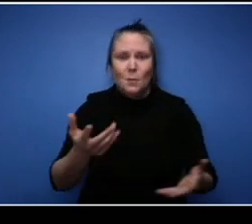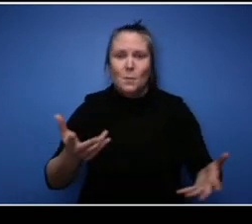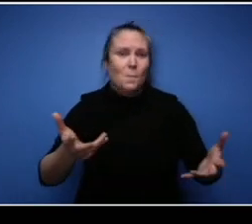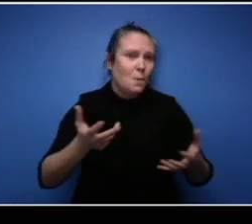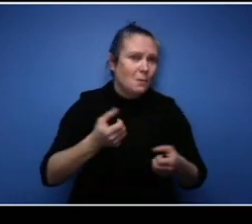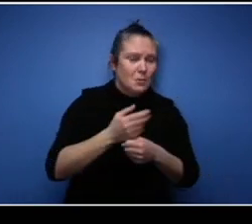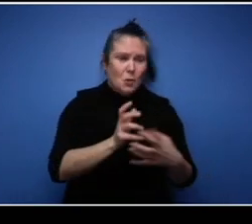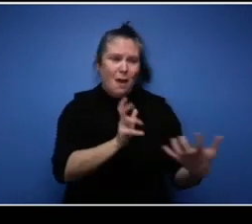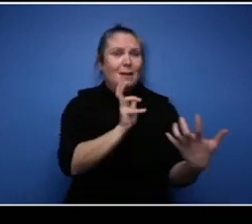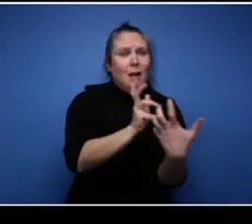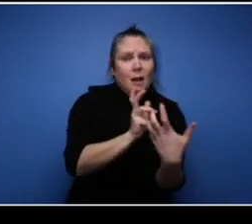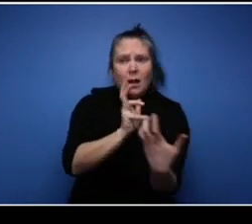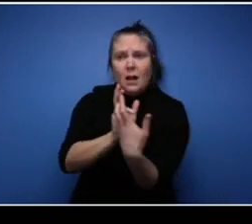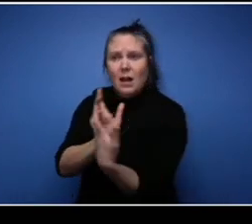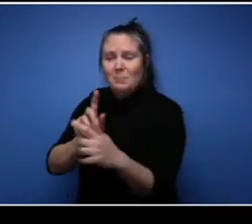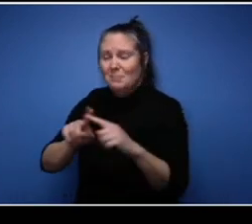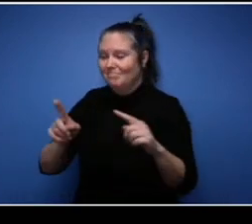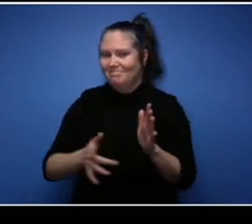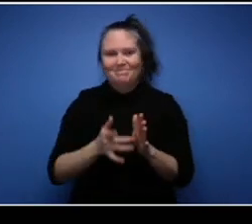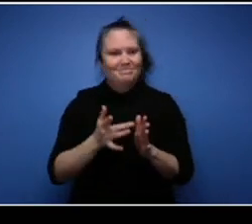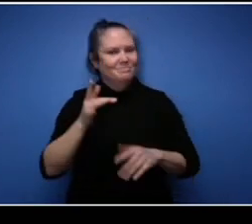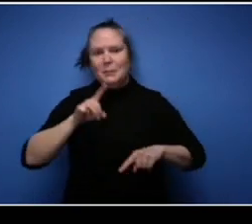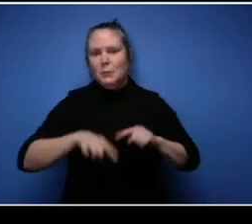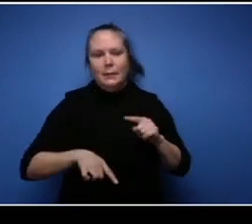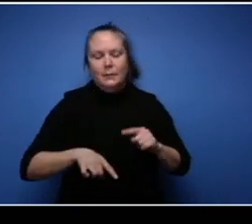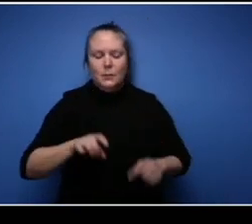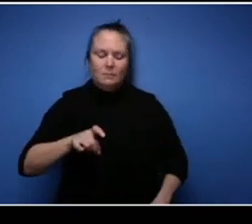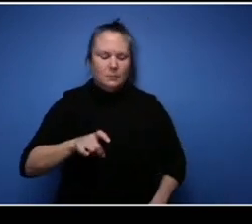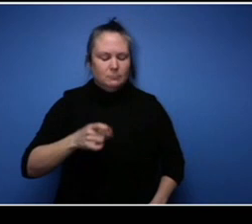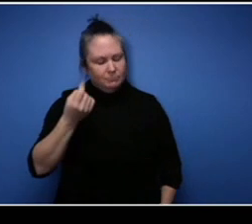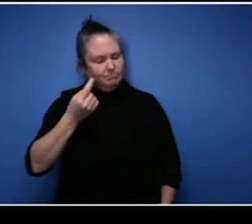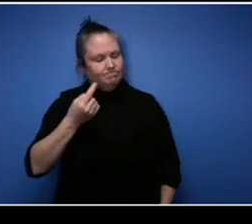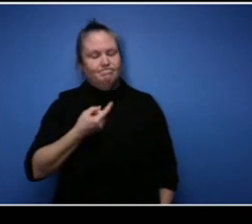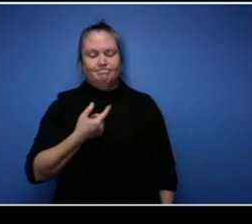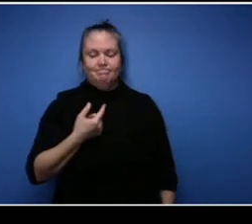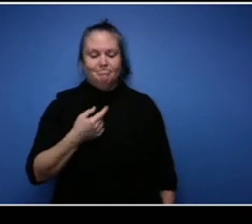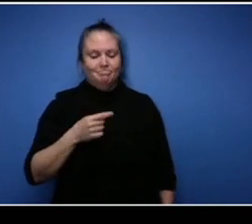got to learn to say no because sometimes you get overwhelmed, take on too much and you